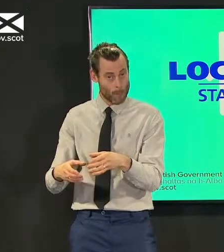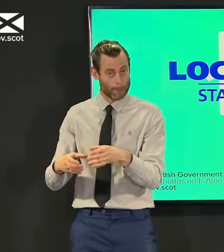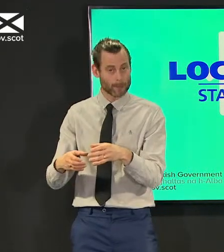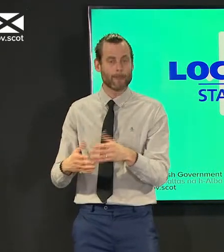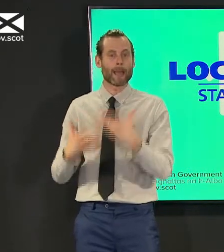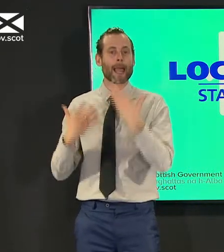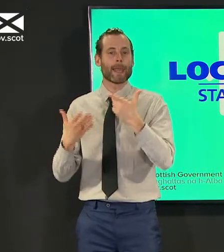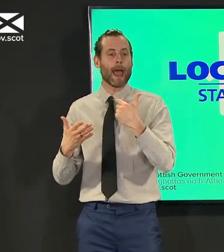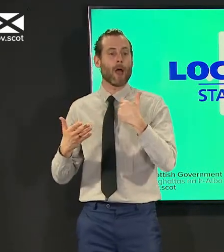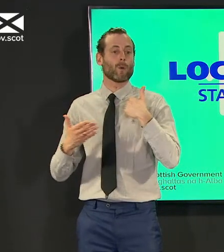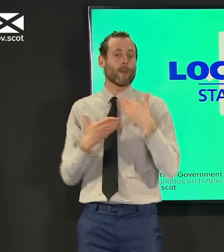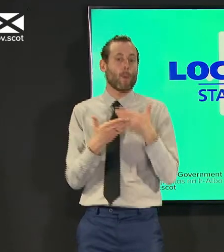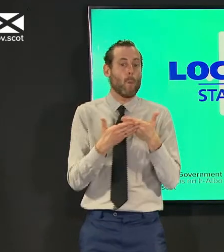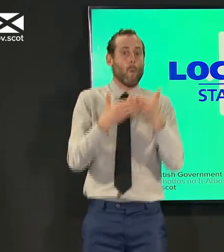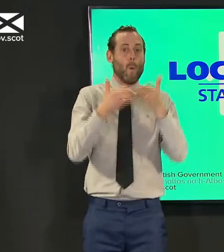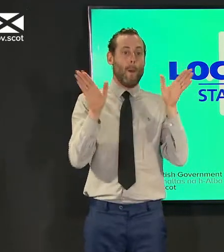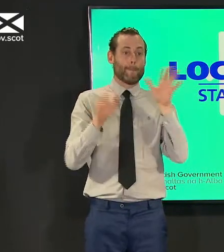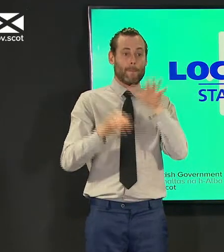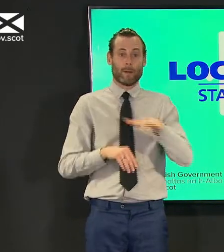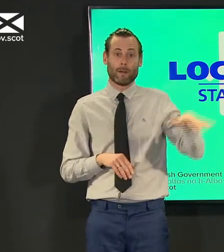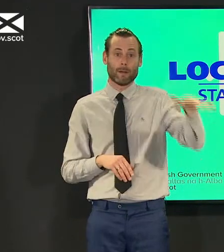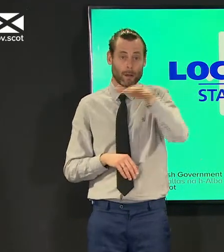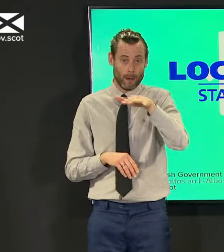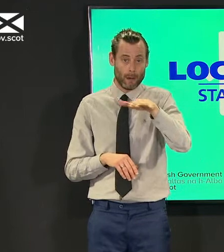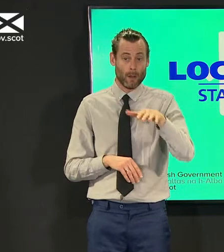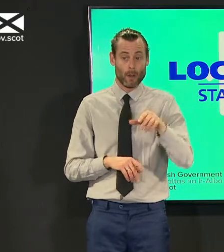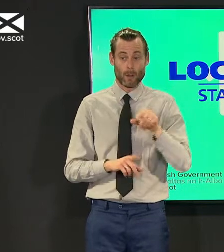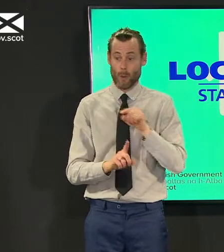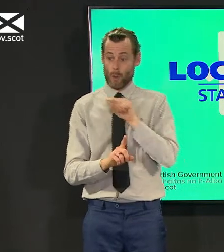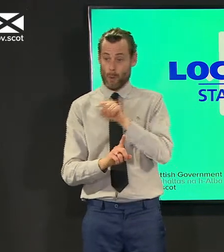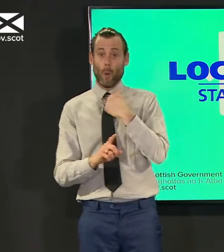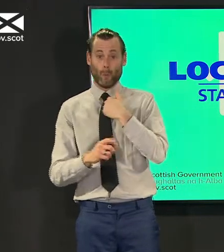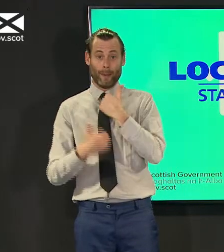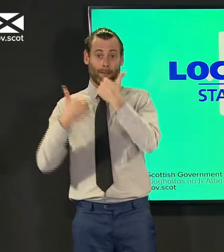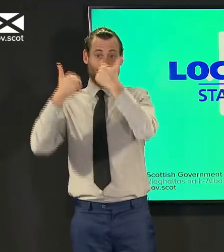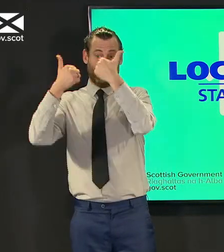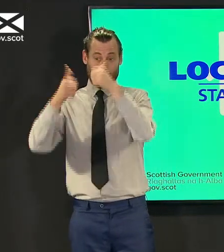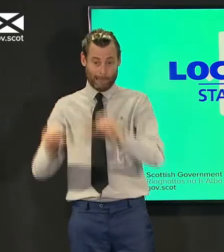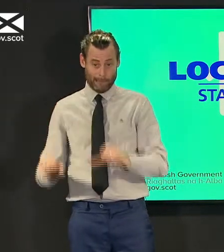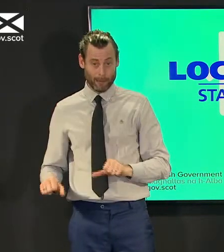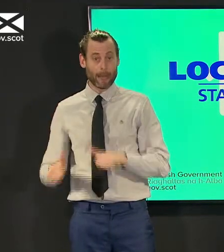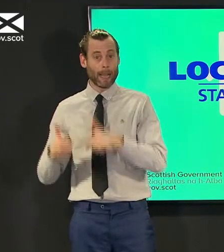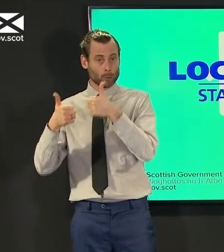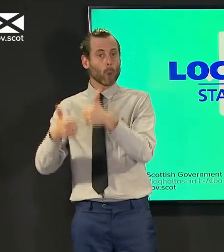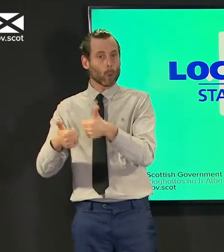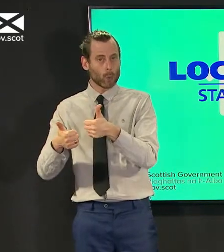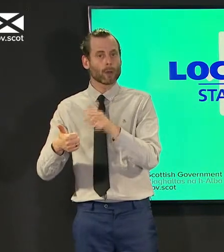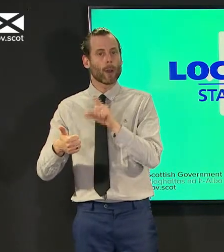groups greater than we thought we could but we need to make sure that our program is as inclusive